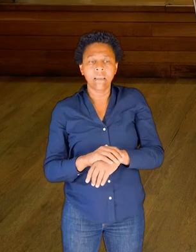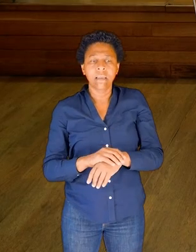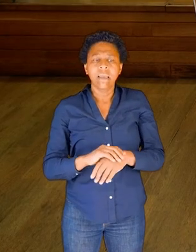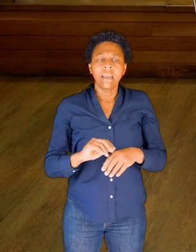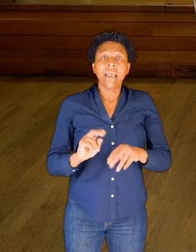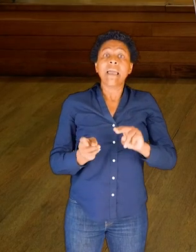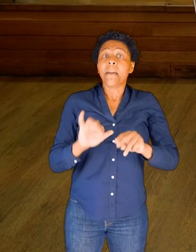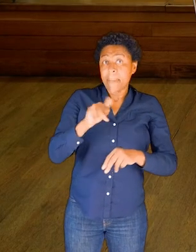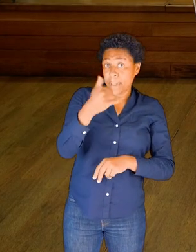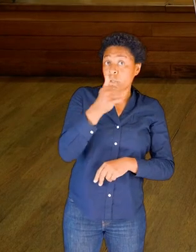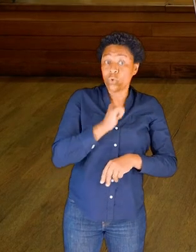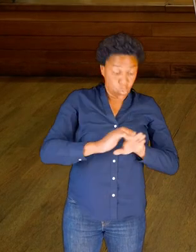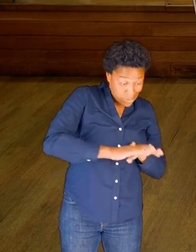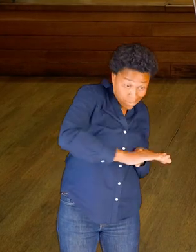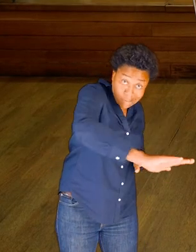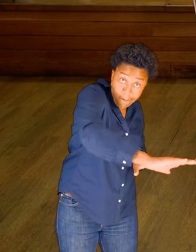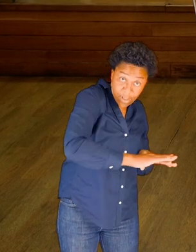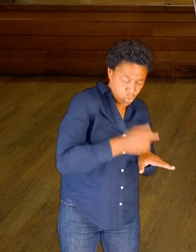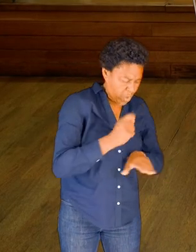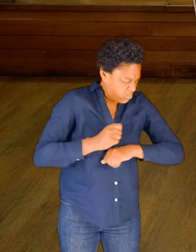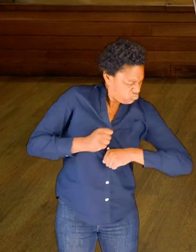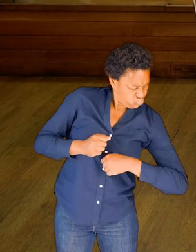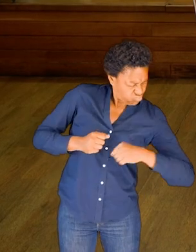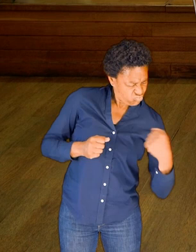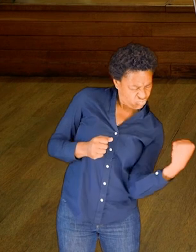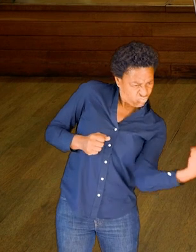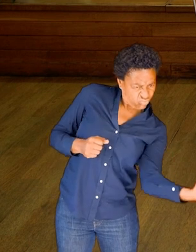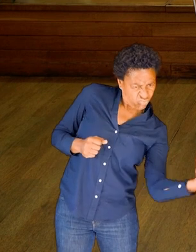If I'm using a surface, for example a table, or I might be working